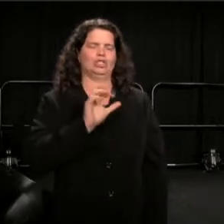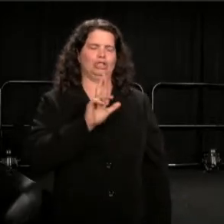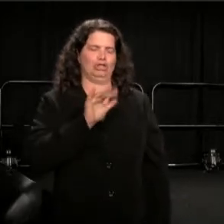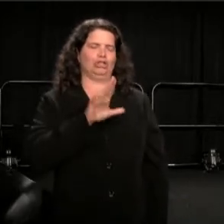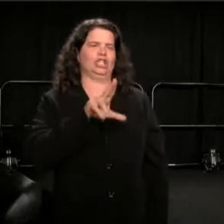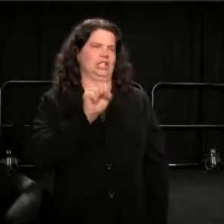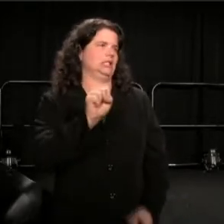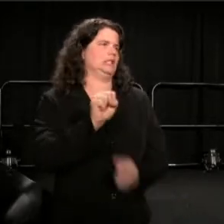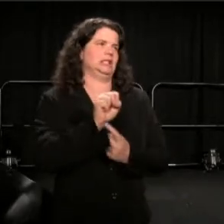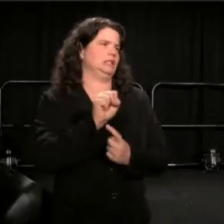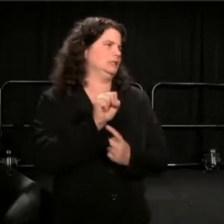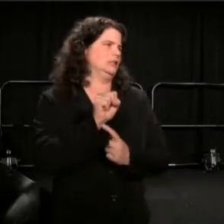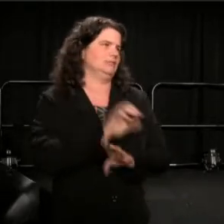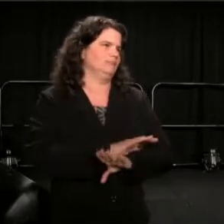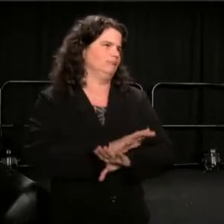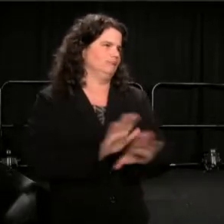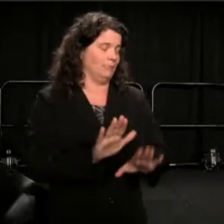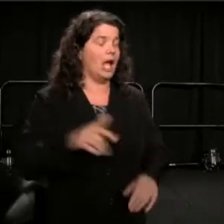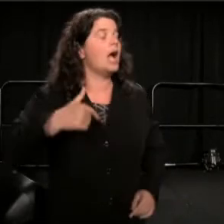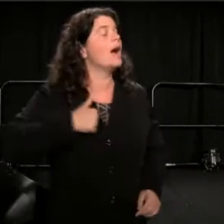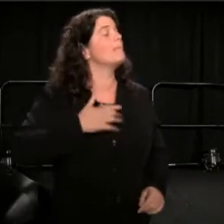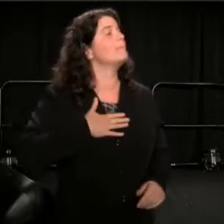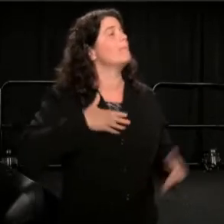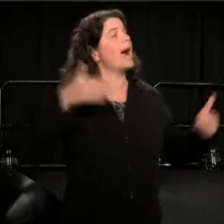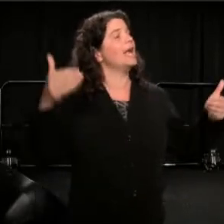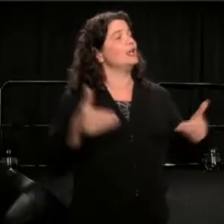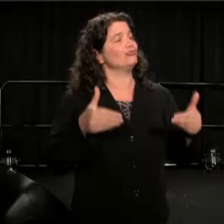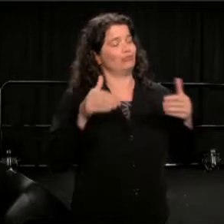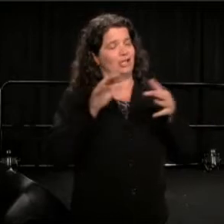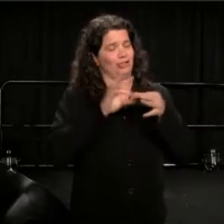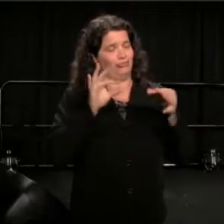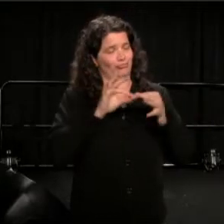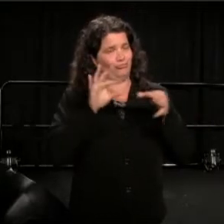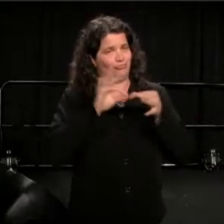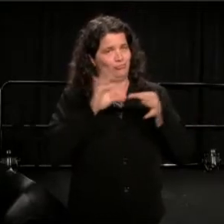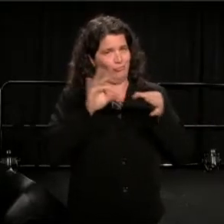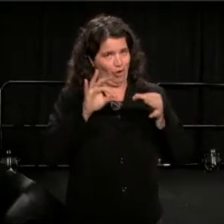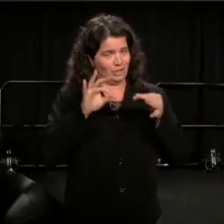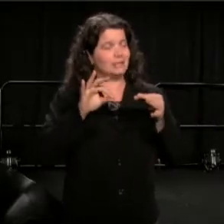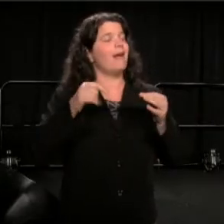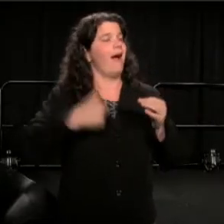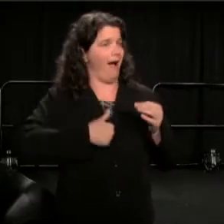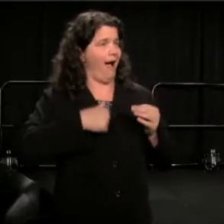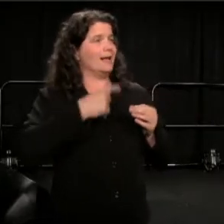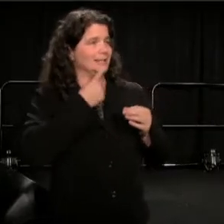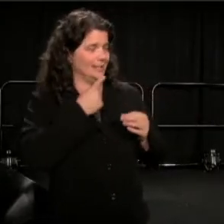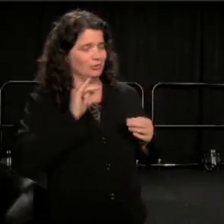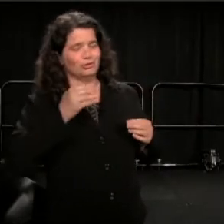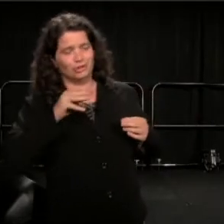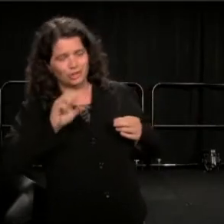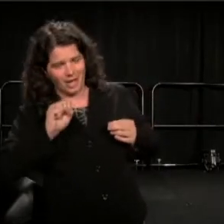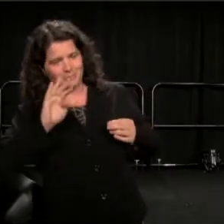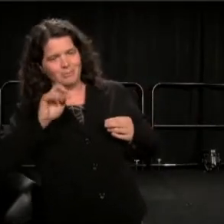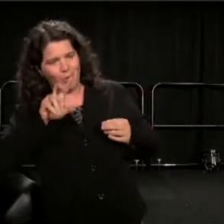In my introductory remarks, I had eluded to that conversation between James Baldwin and Margaret Mead; their six hour conversation.